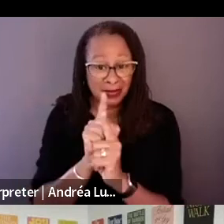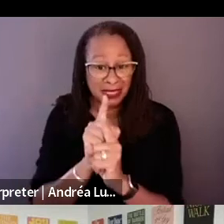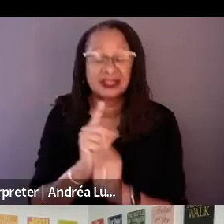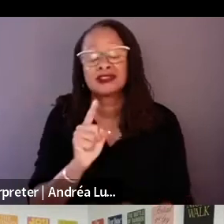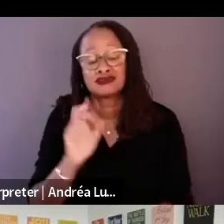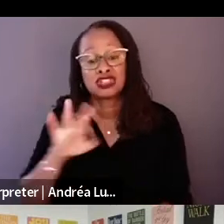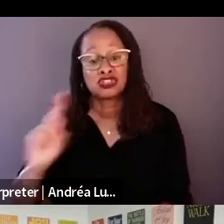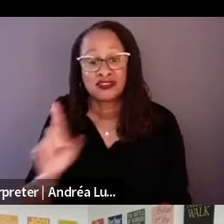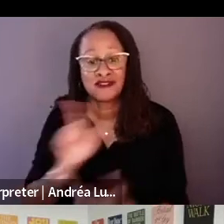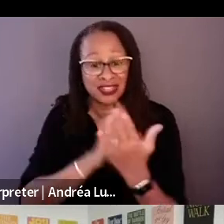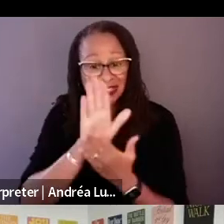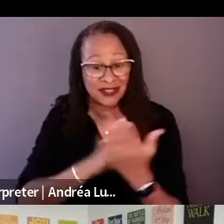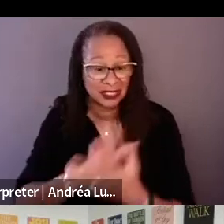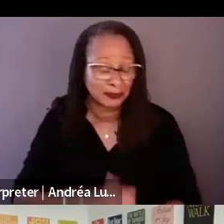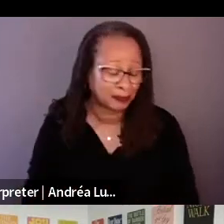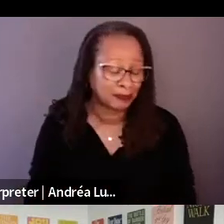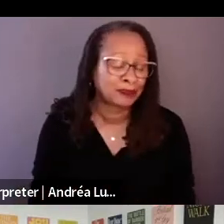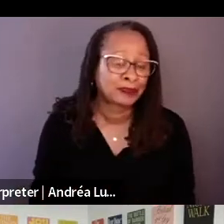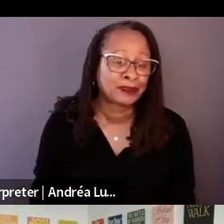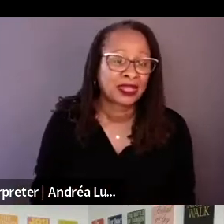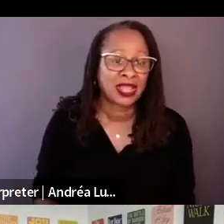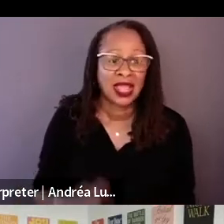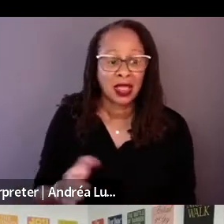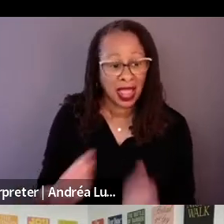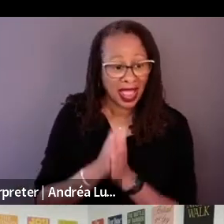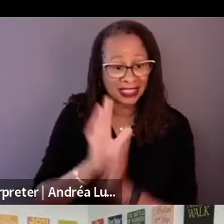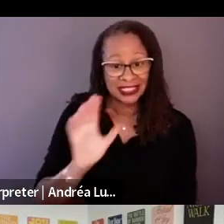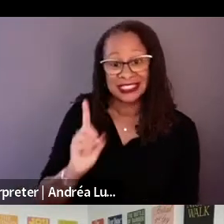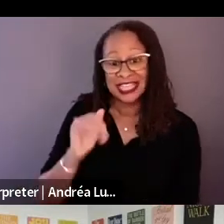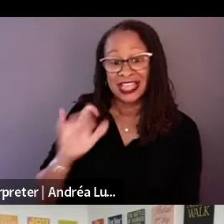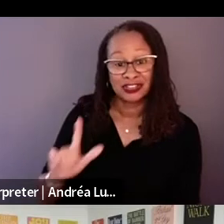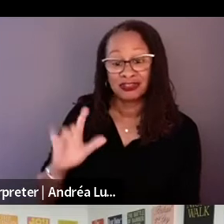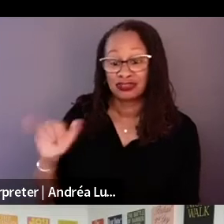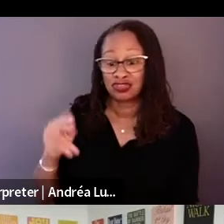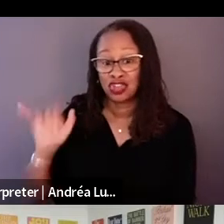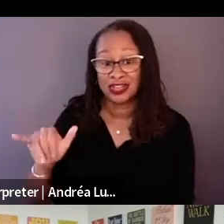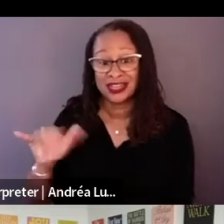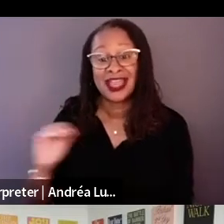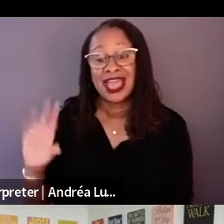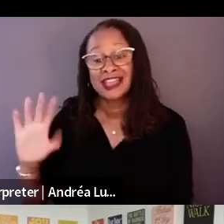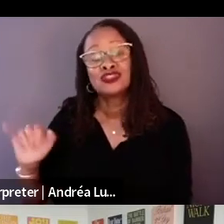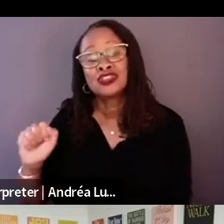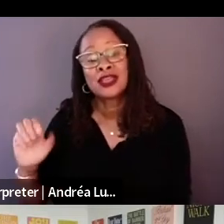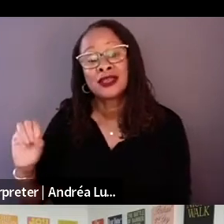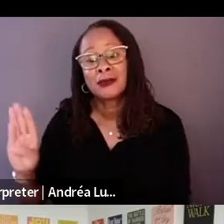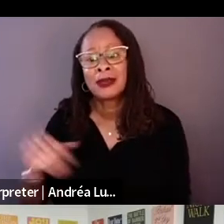Well, let me ask Johnny and Jacob and Daniel, I am always interested how film makers and